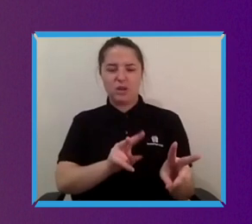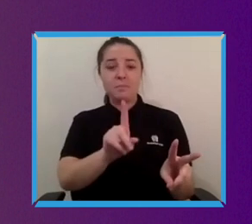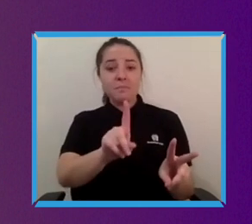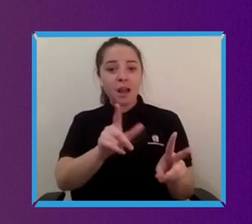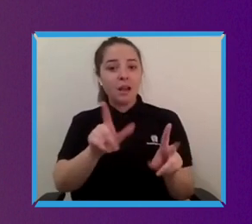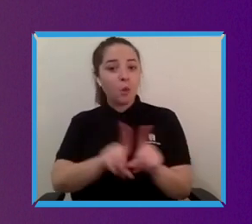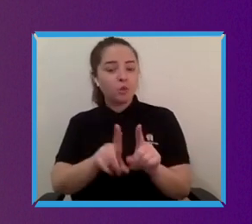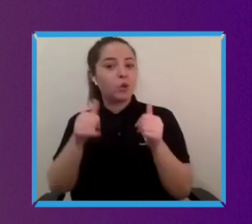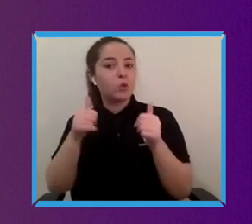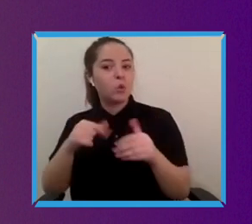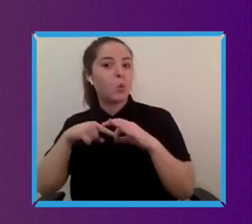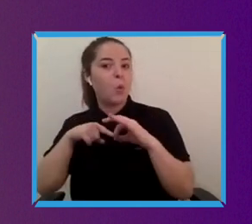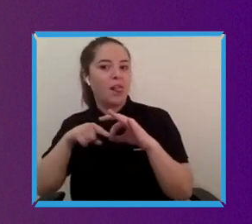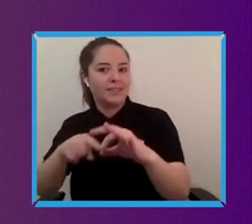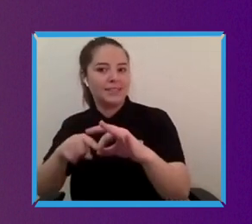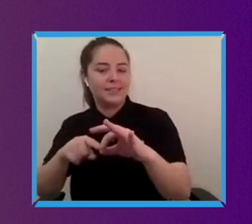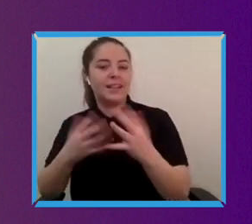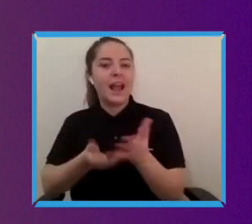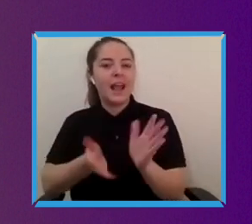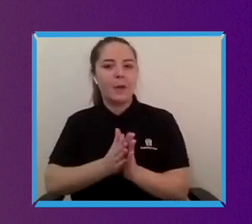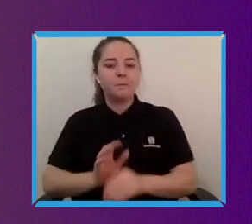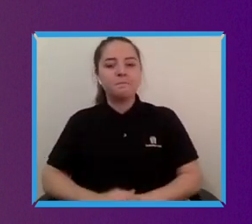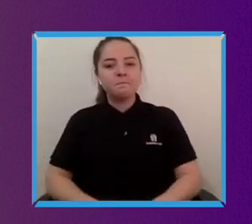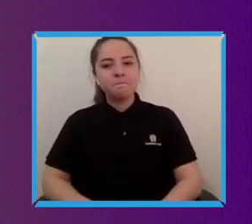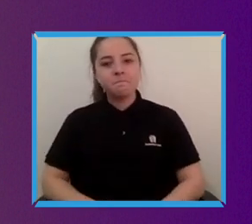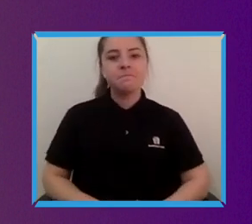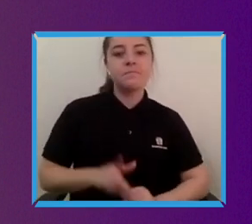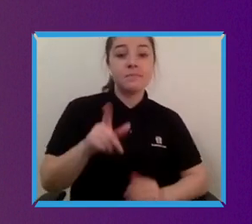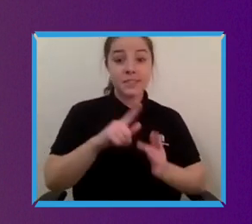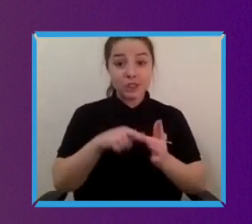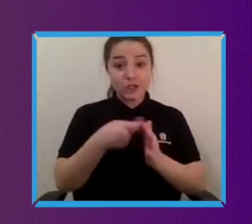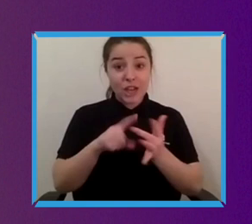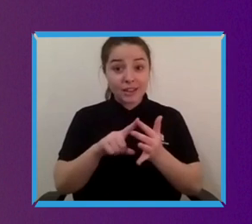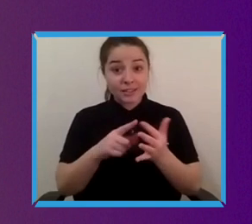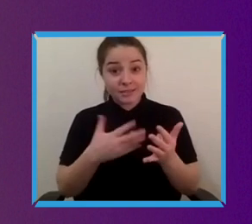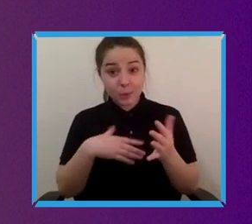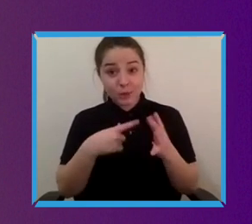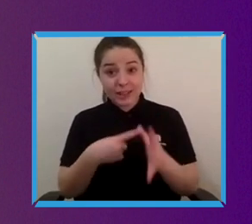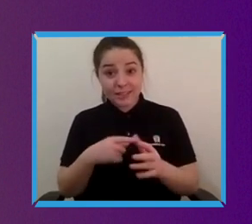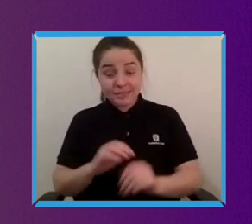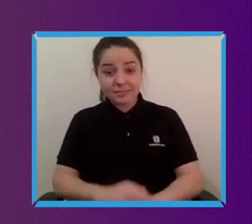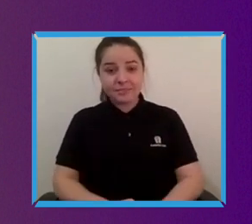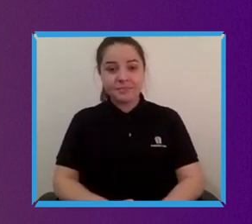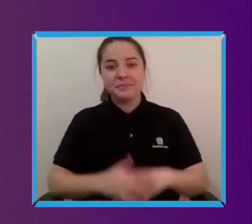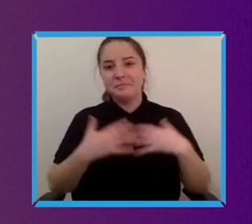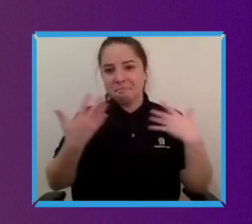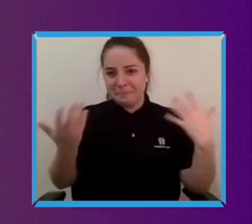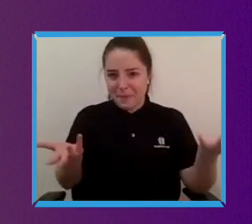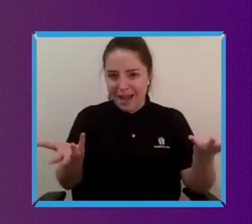Jackie do you want to take that one to begin with. Well obviously if you're somebody buying something